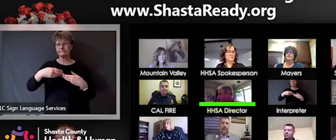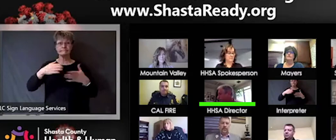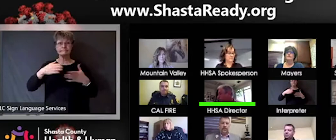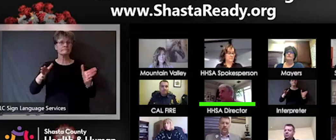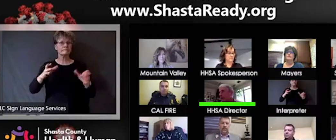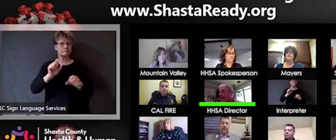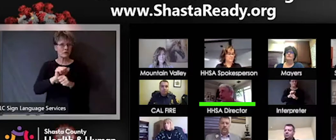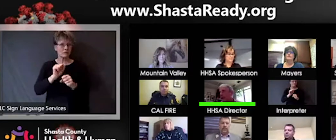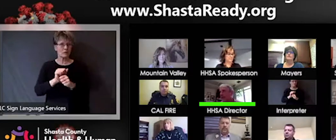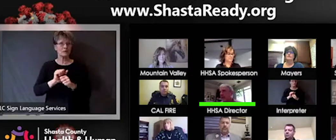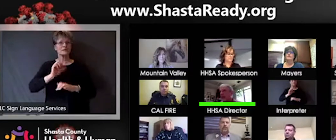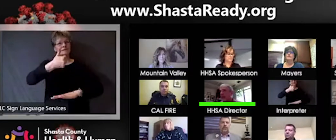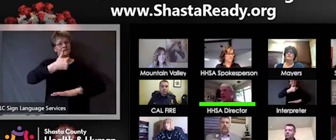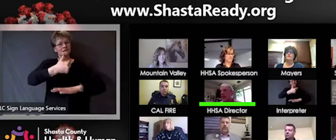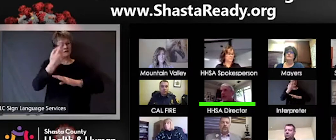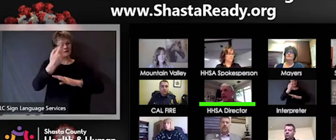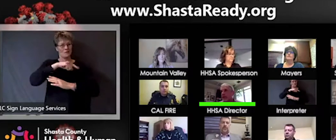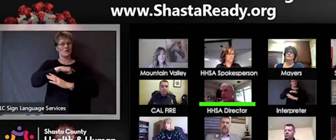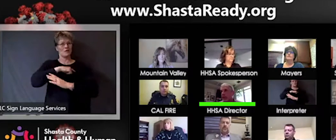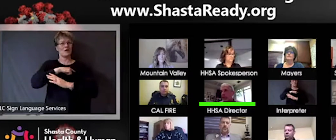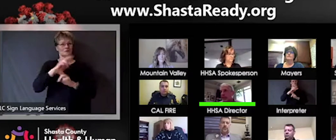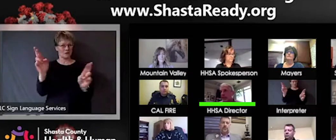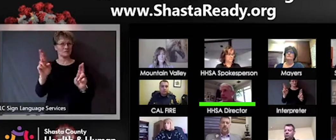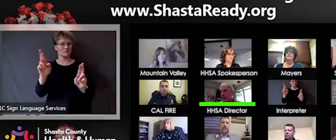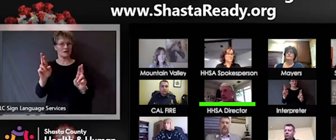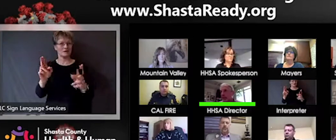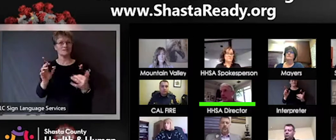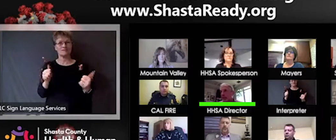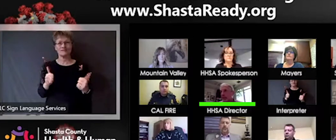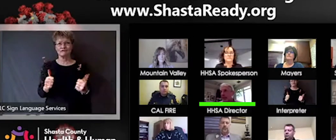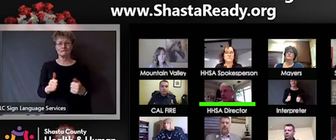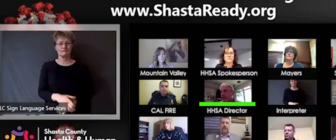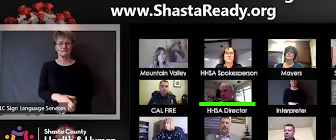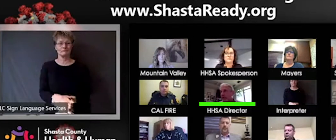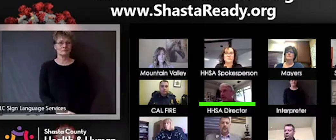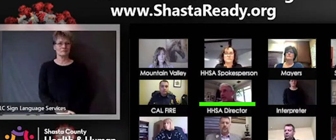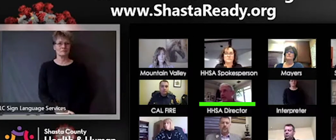County Council of course is very involved with many of our activities